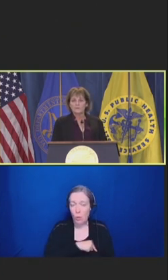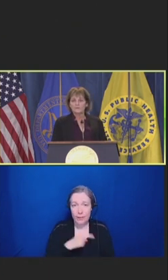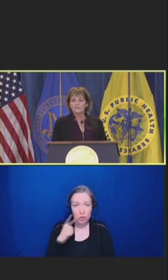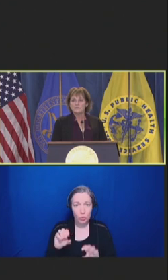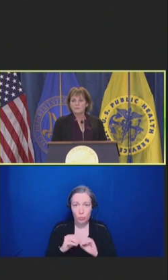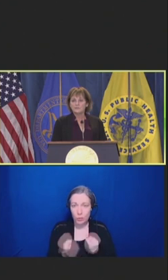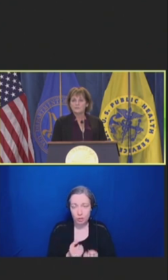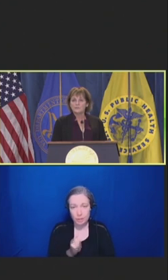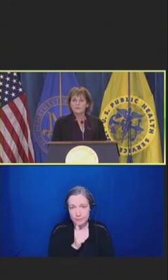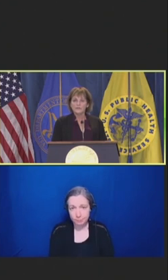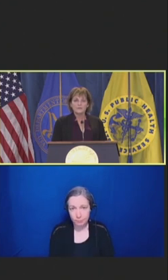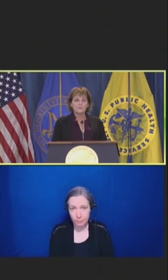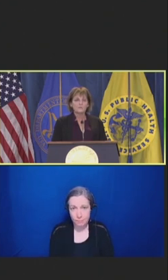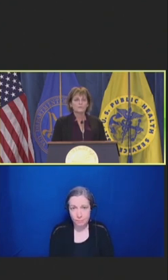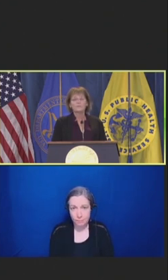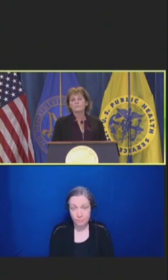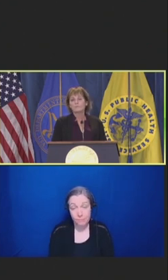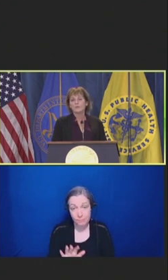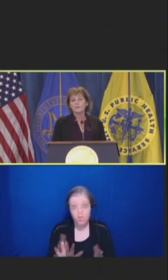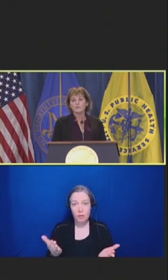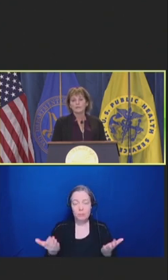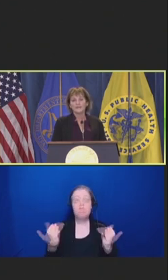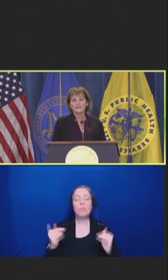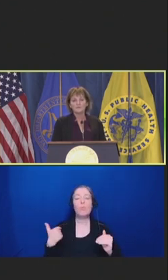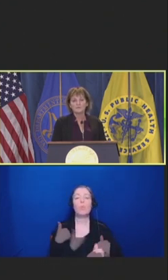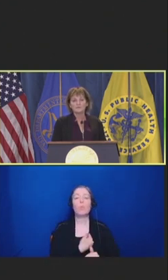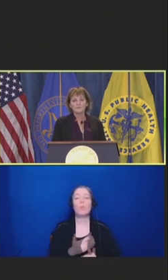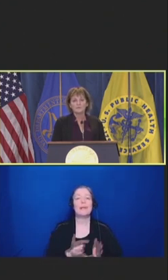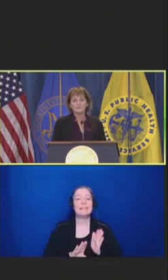We've developed a toolkit called Getting Rid of Stupid Stuff.